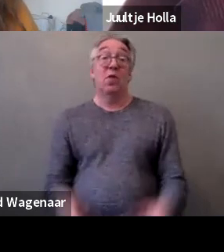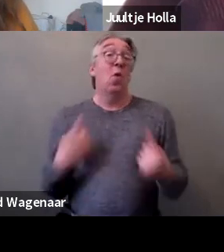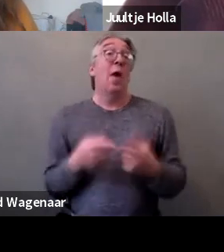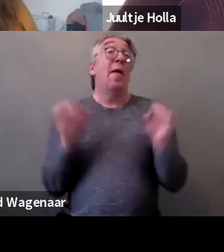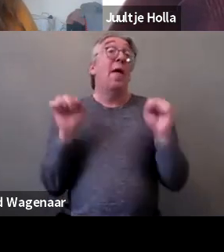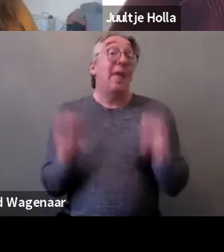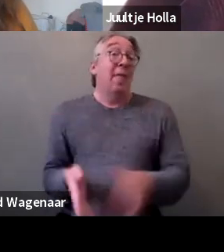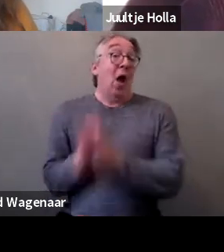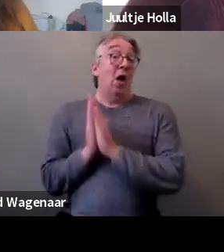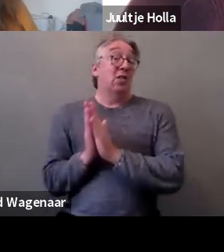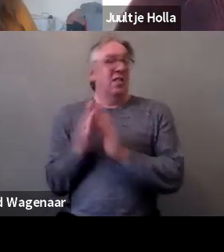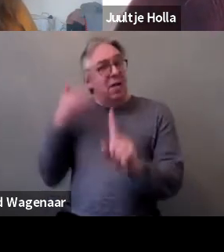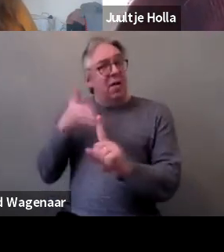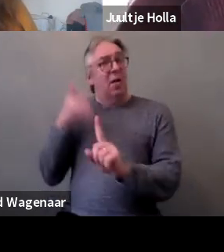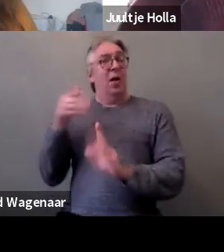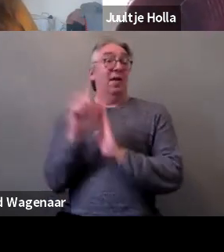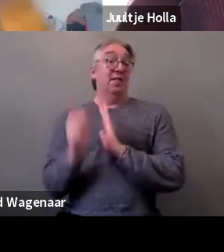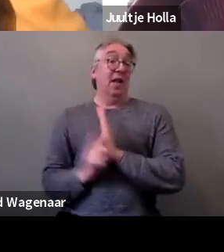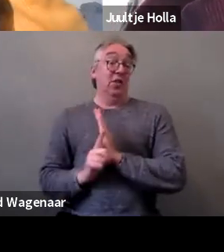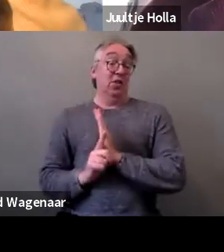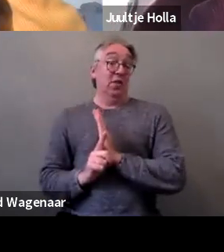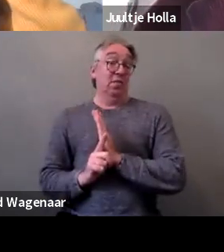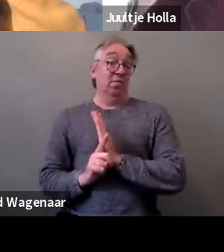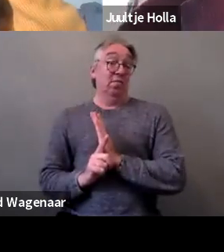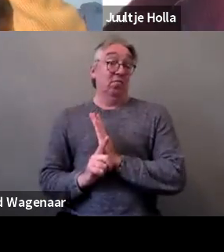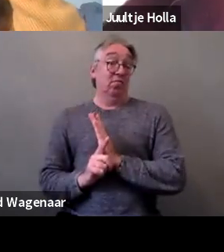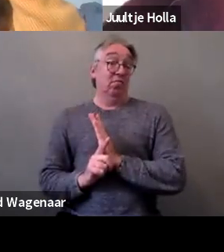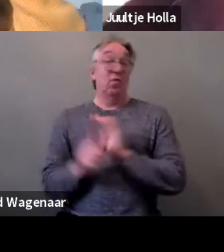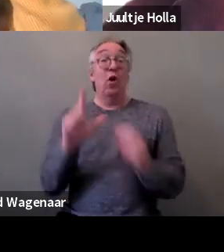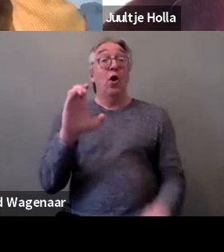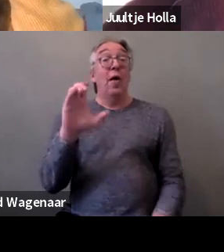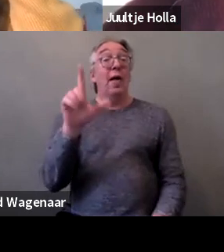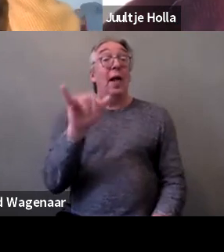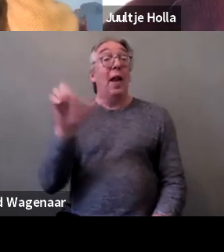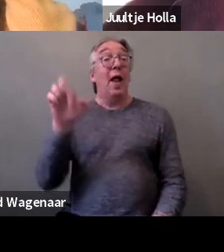We heard from Claire about alternative to the Istanbul Convention,